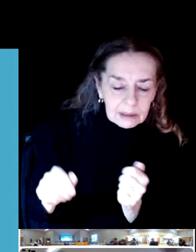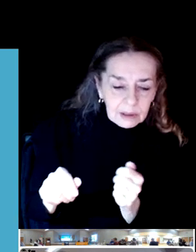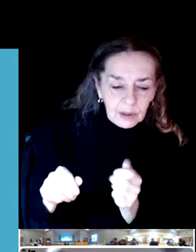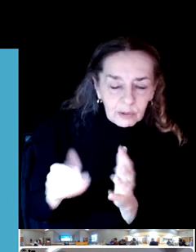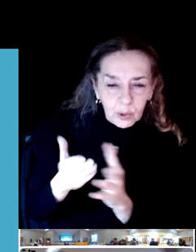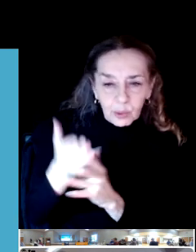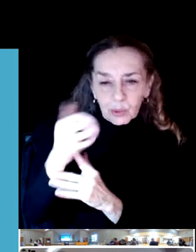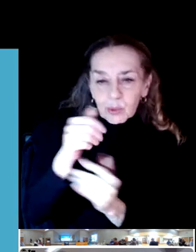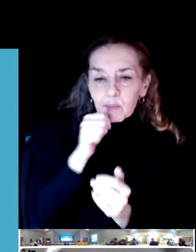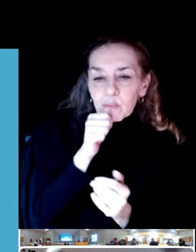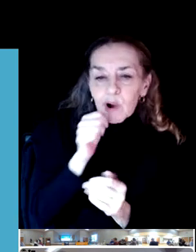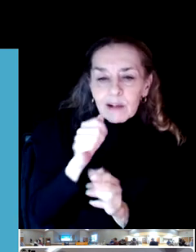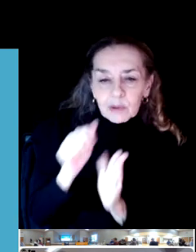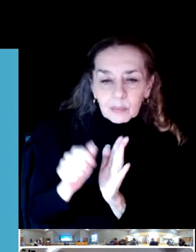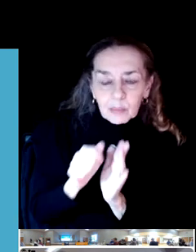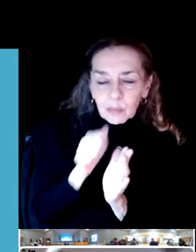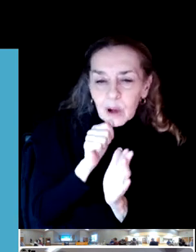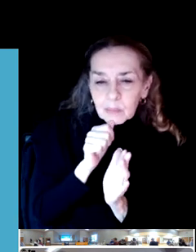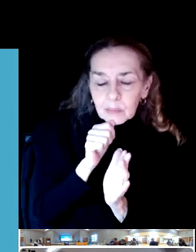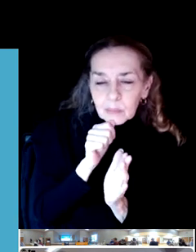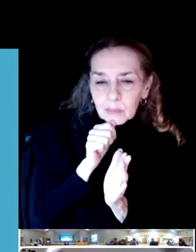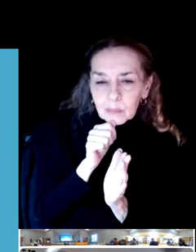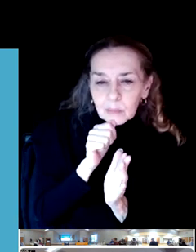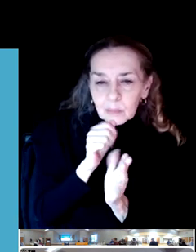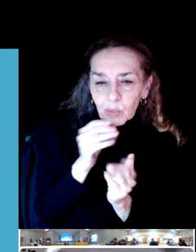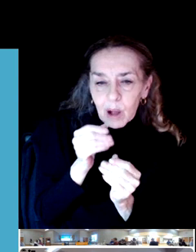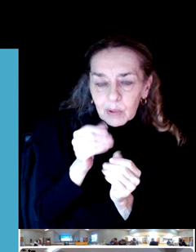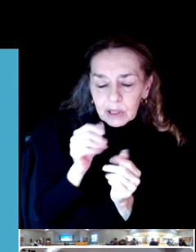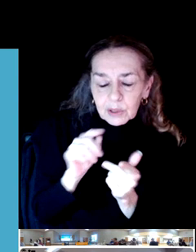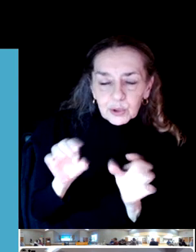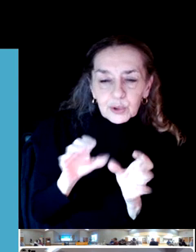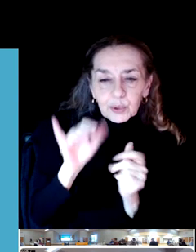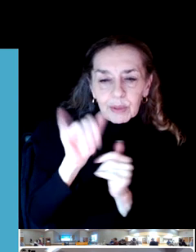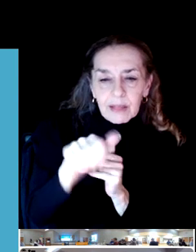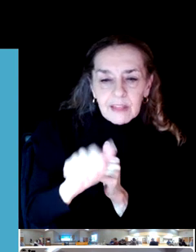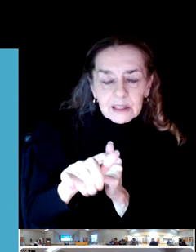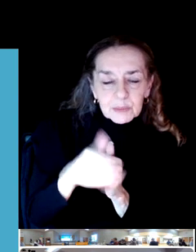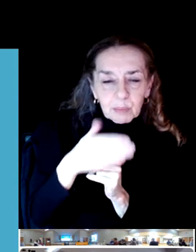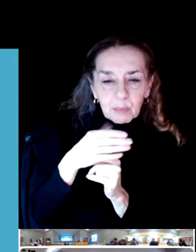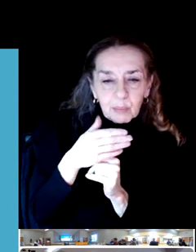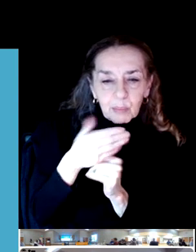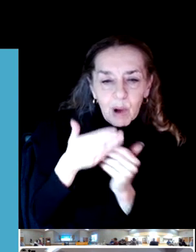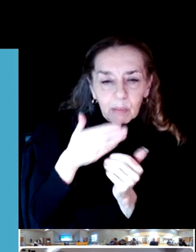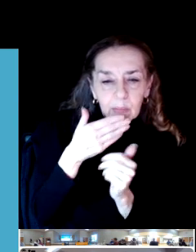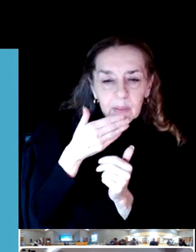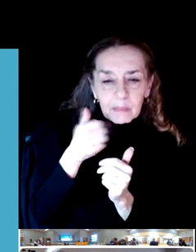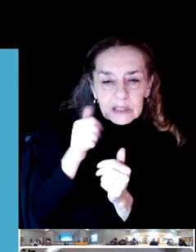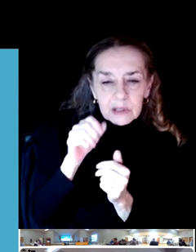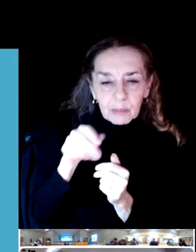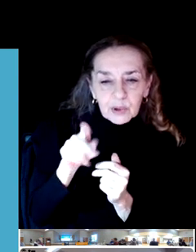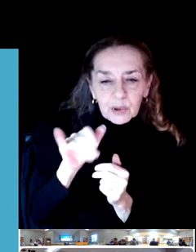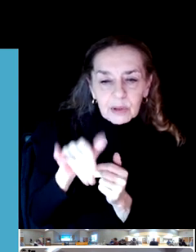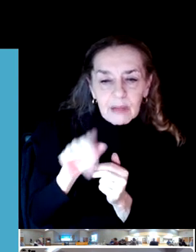But at this point, that's probably the best opportunity.